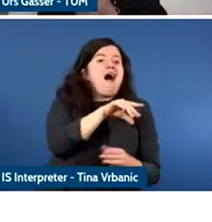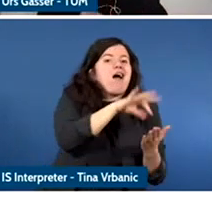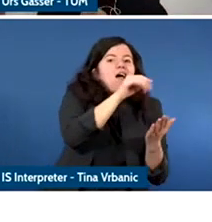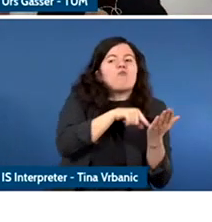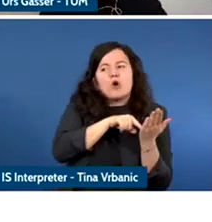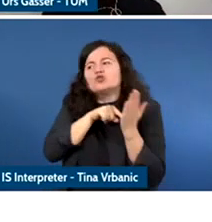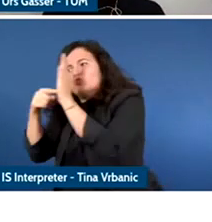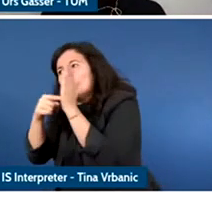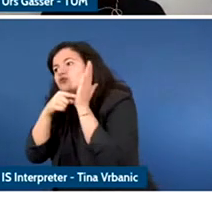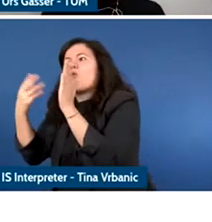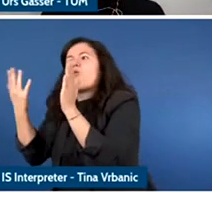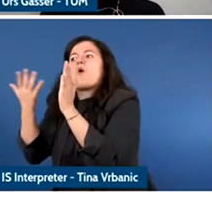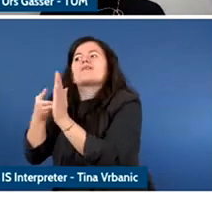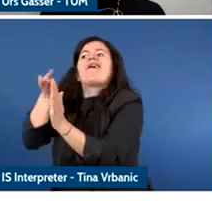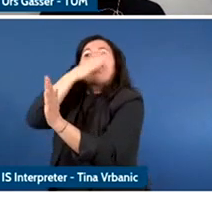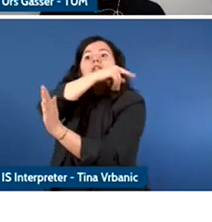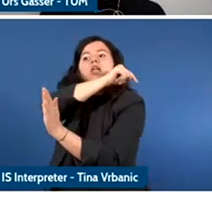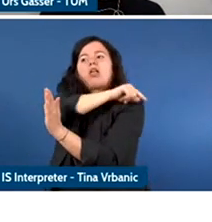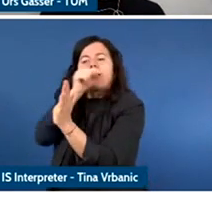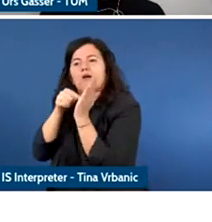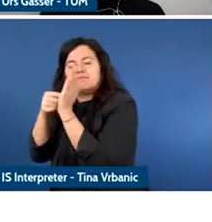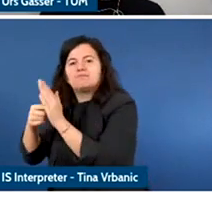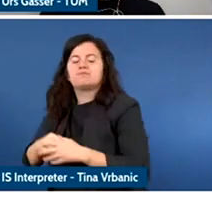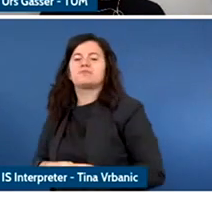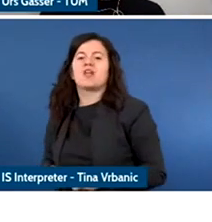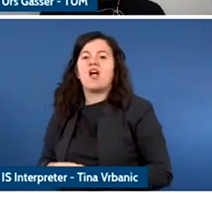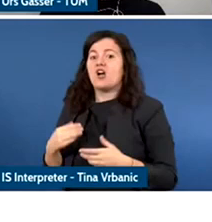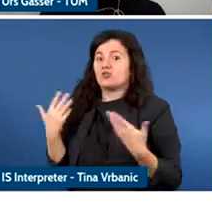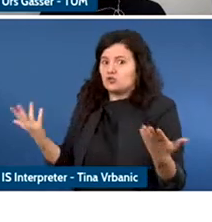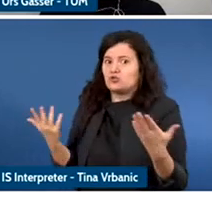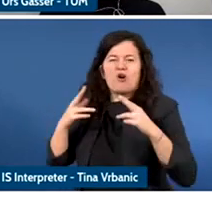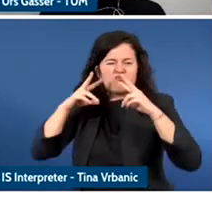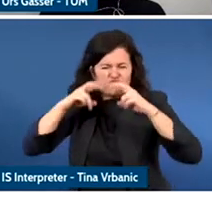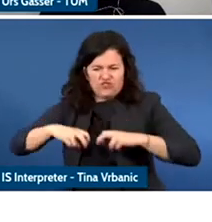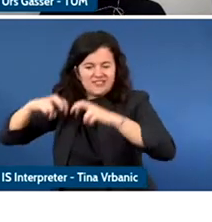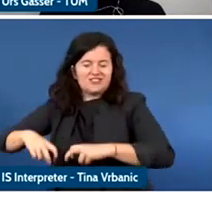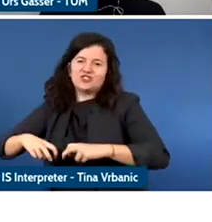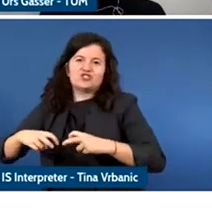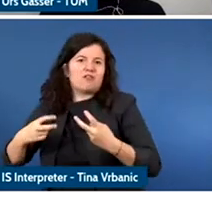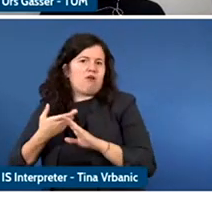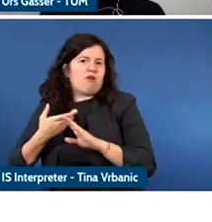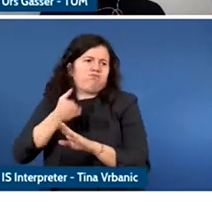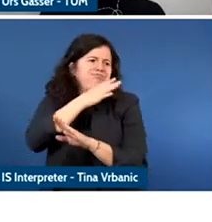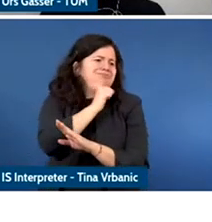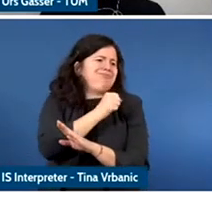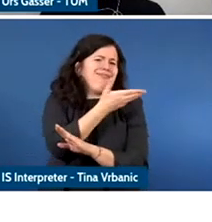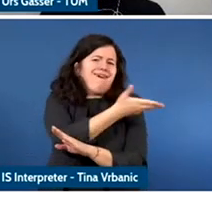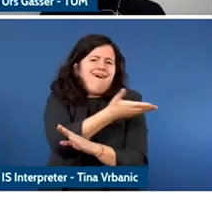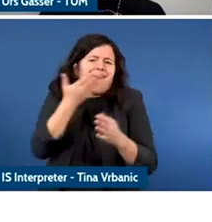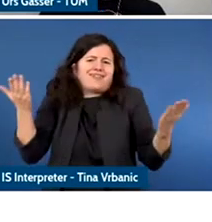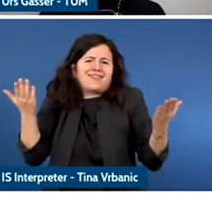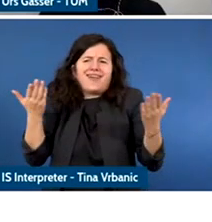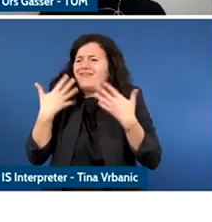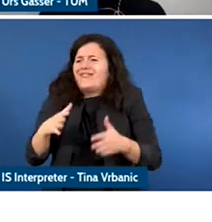speed of research with policy making is a tricky question.